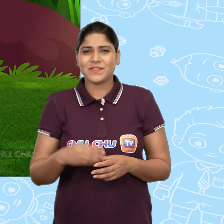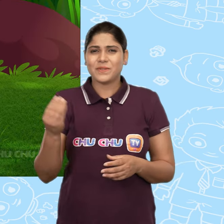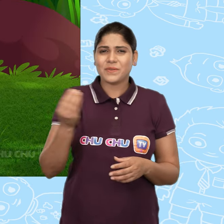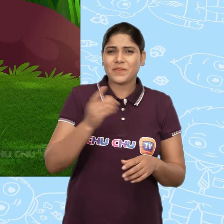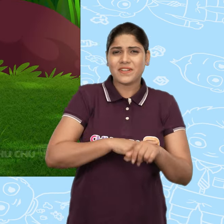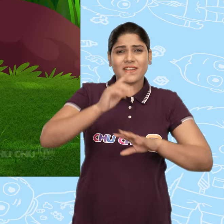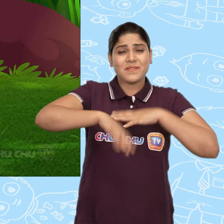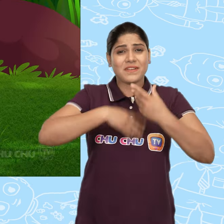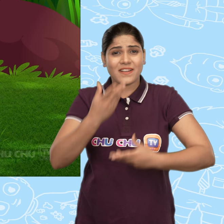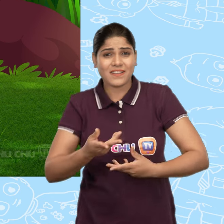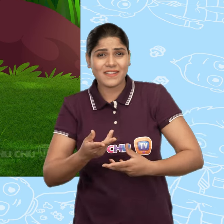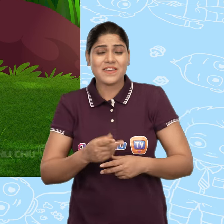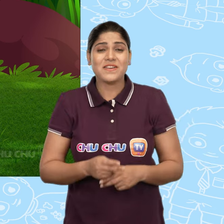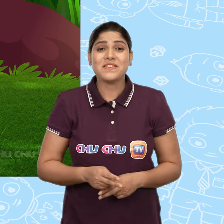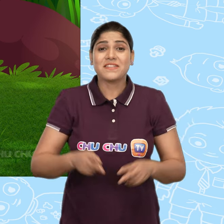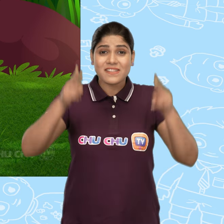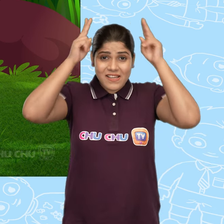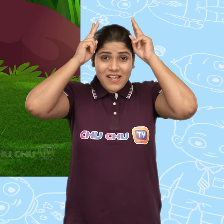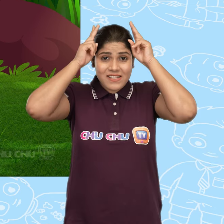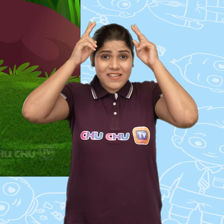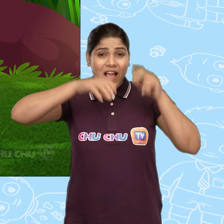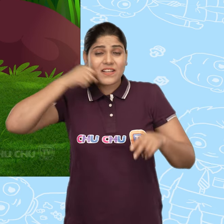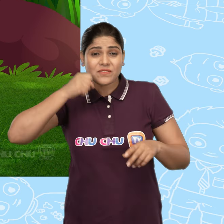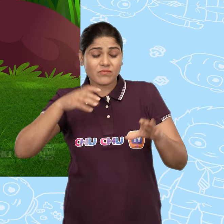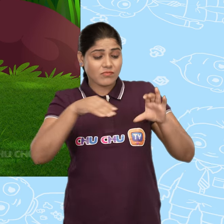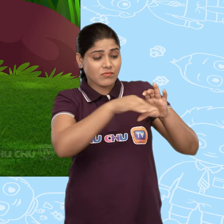After a little while, the rabbit peeped out of the burrow.